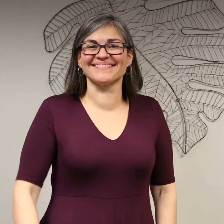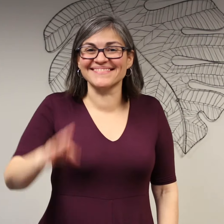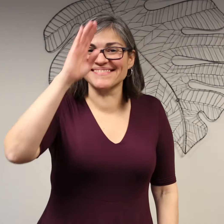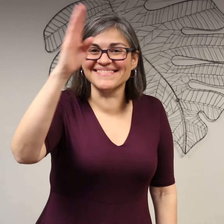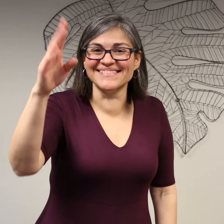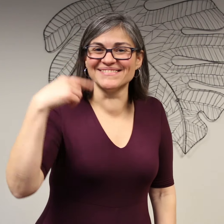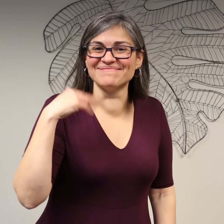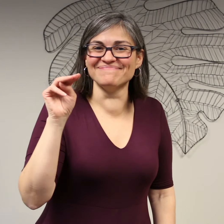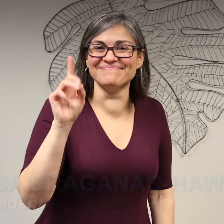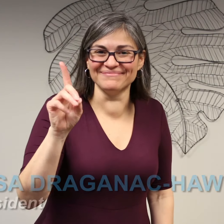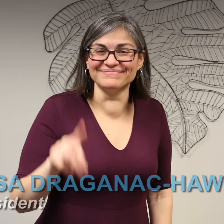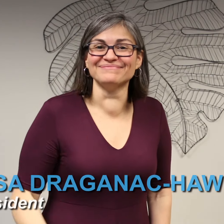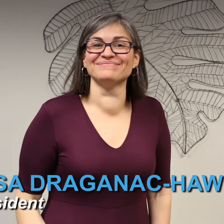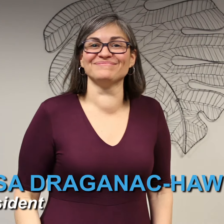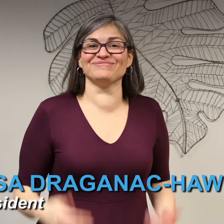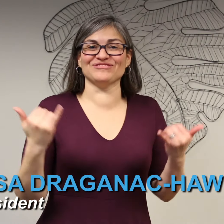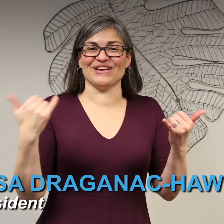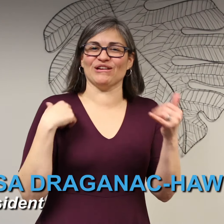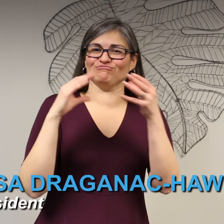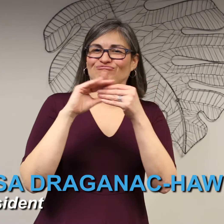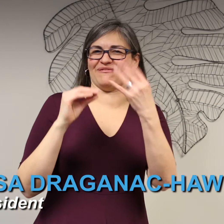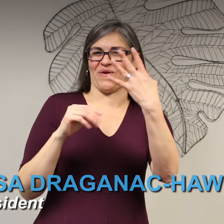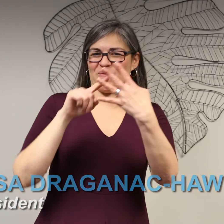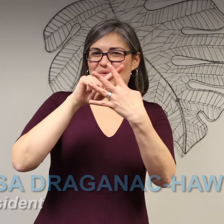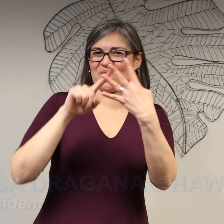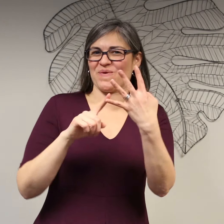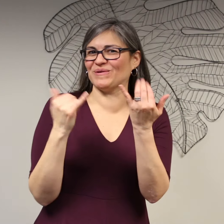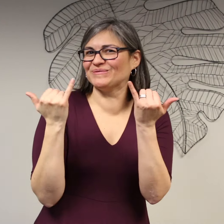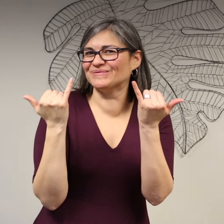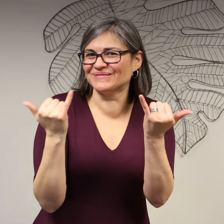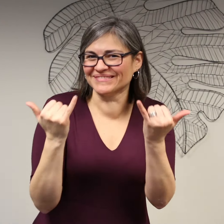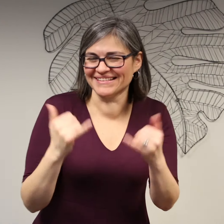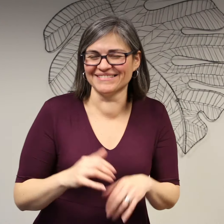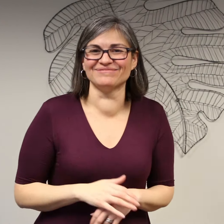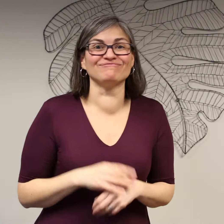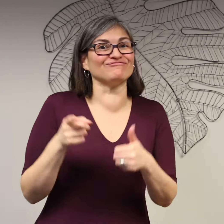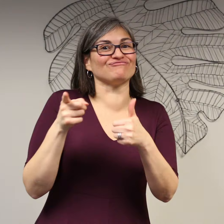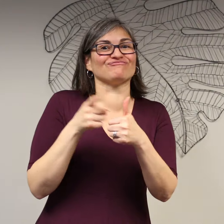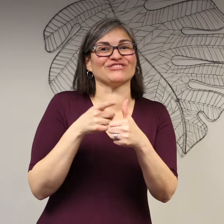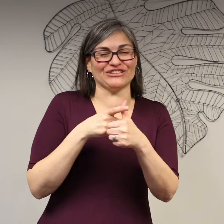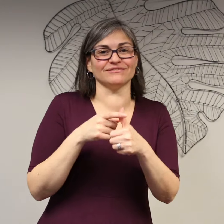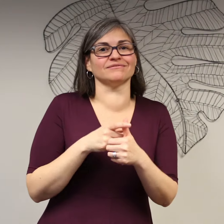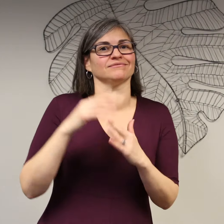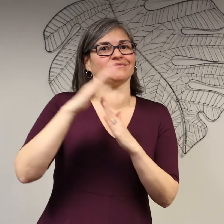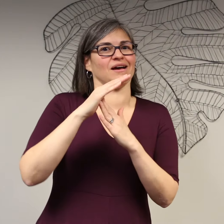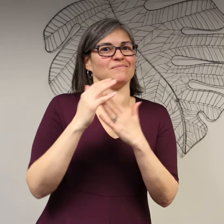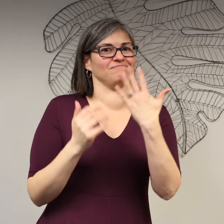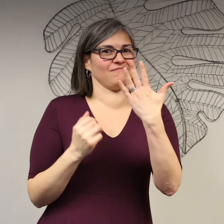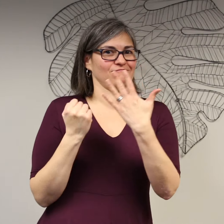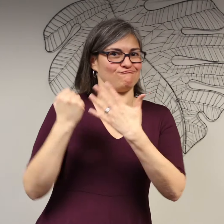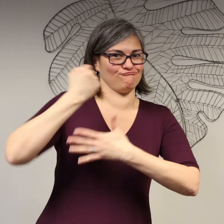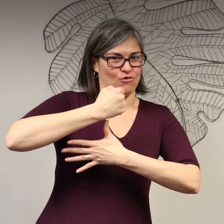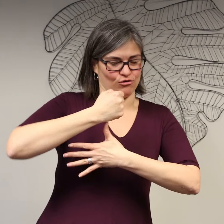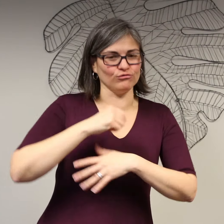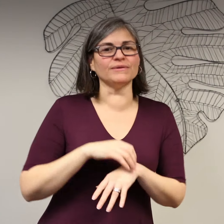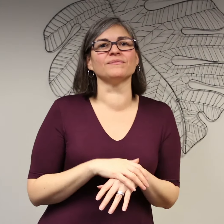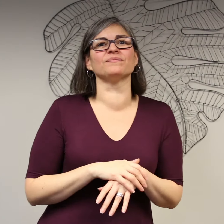Hi! I'm Melissa. I have four things I'd like to talk about today. First, I'd like to talk about the five top priorities.